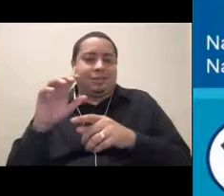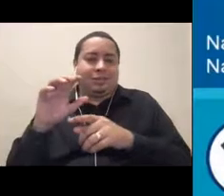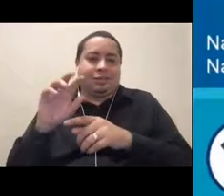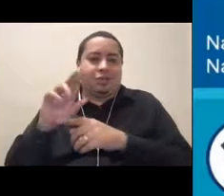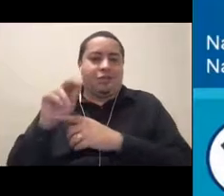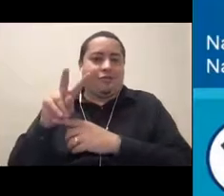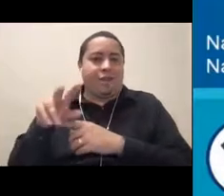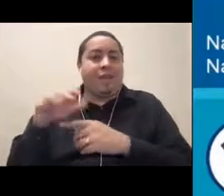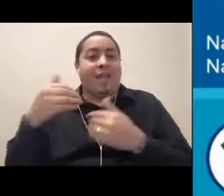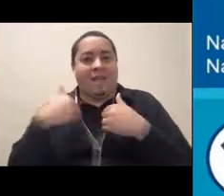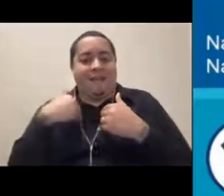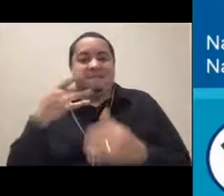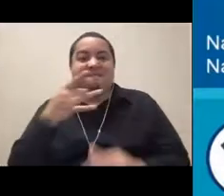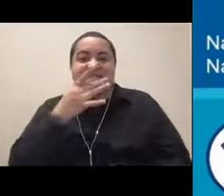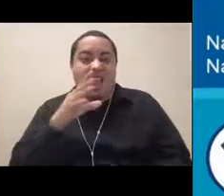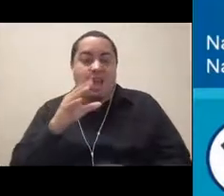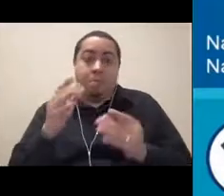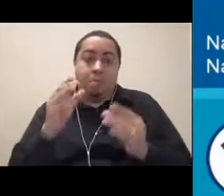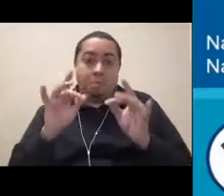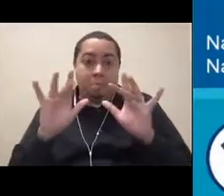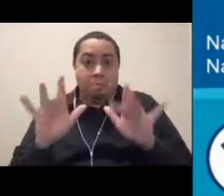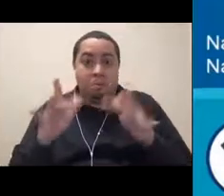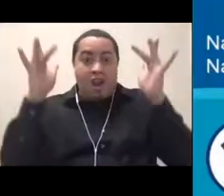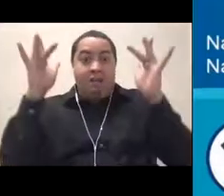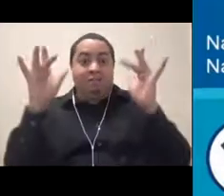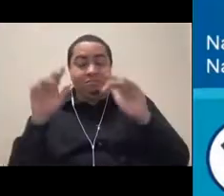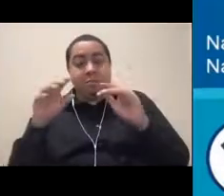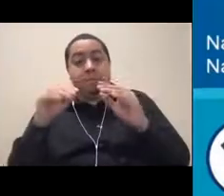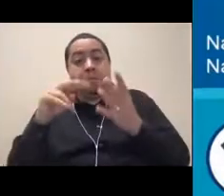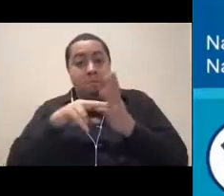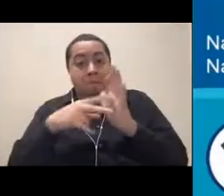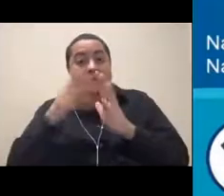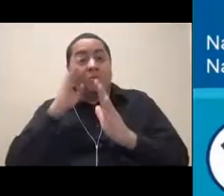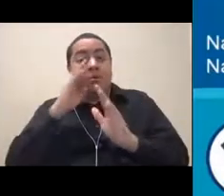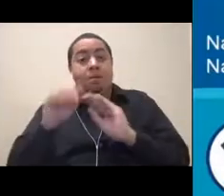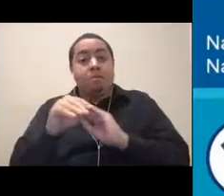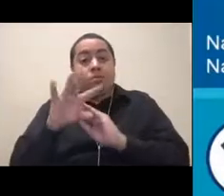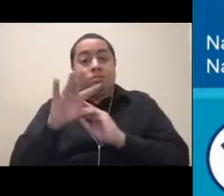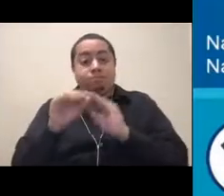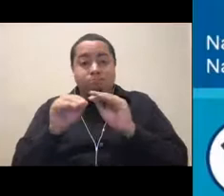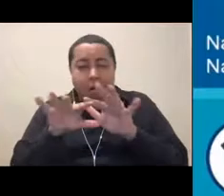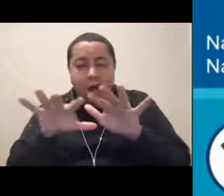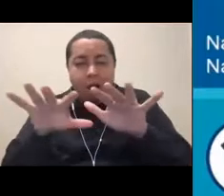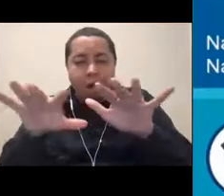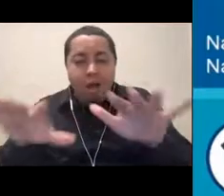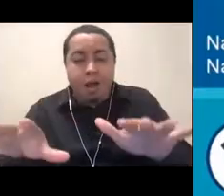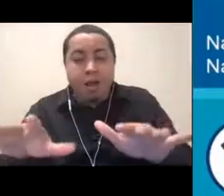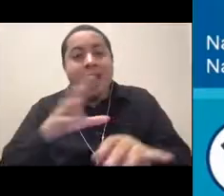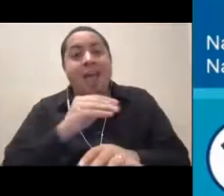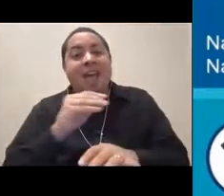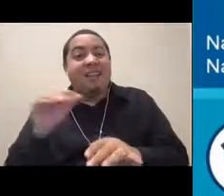to help illuminate that dark ocean down there. They also have a lot of other tools that our ROV doesn't have like maybe